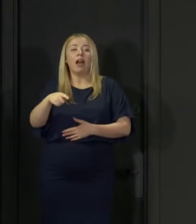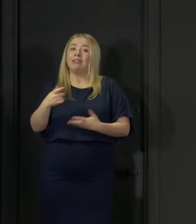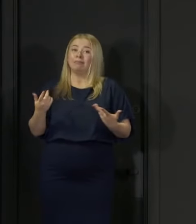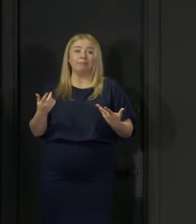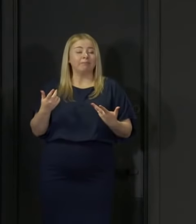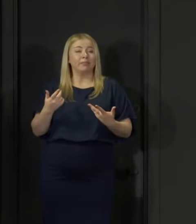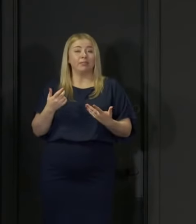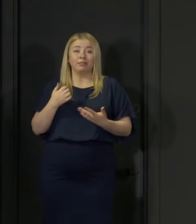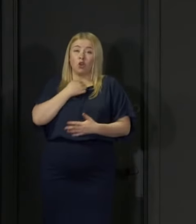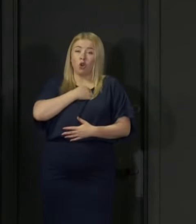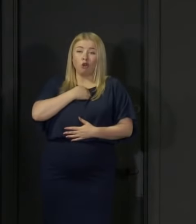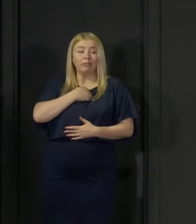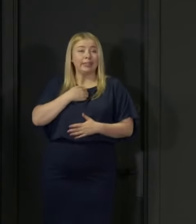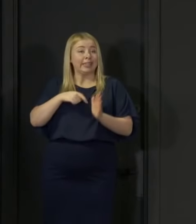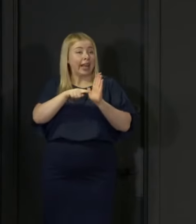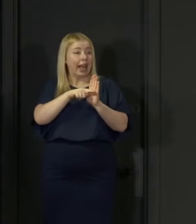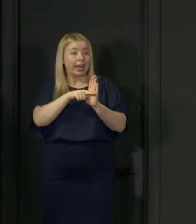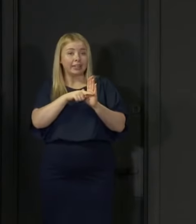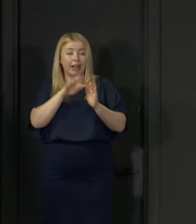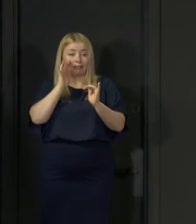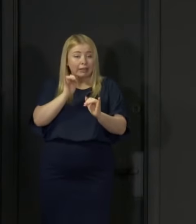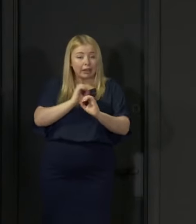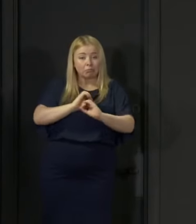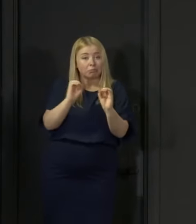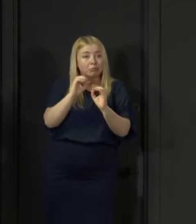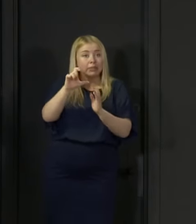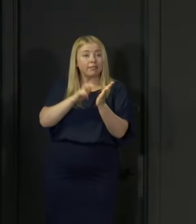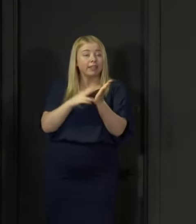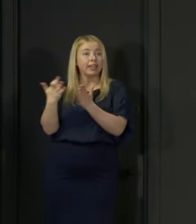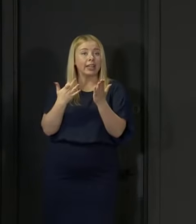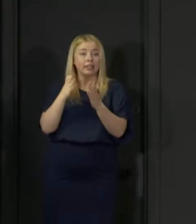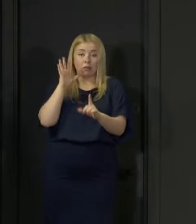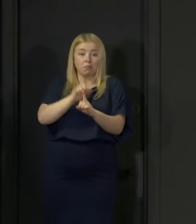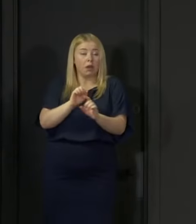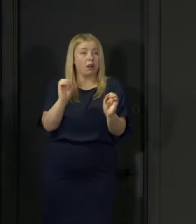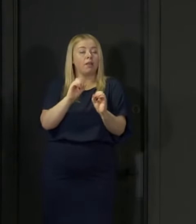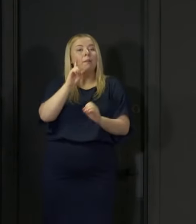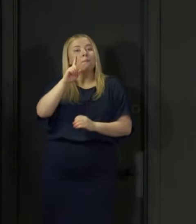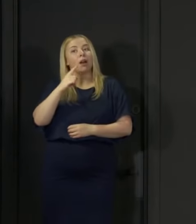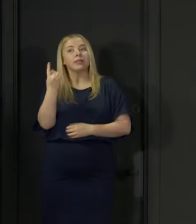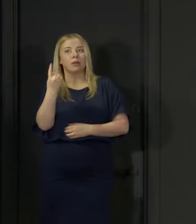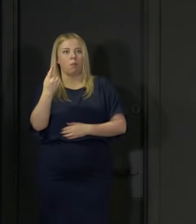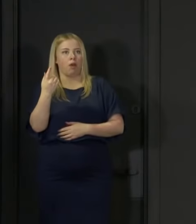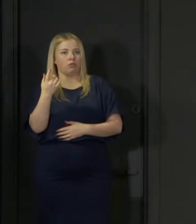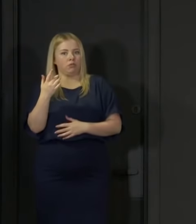virus, if you are a close contact you have to self-isolate for 14 days, but that is partly